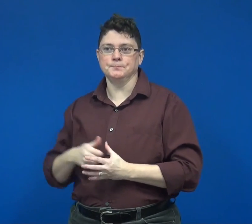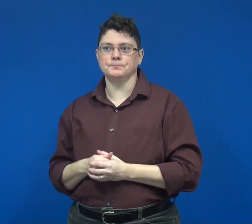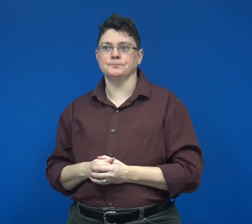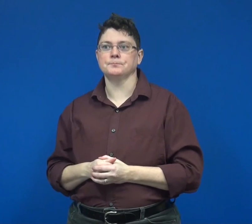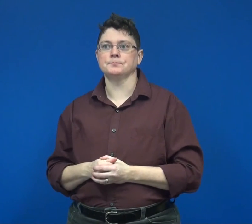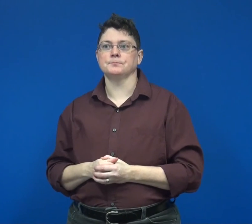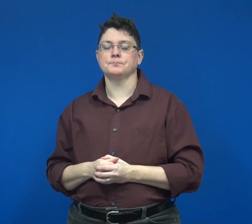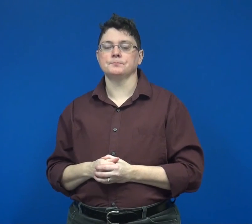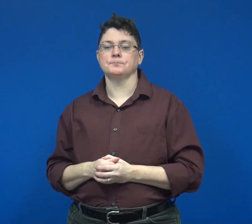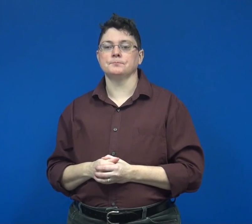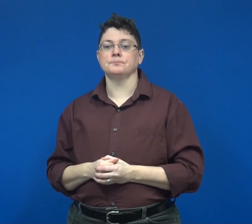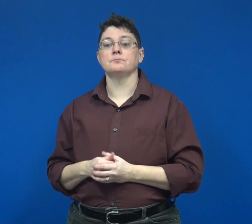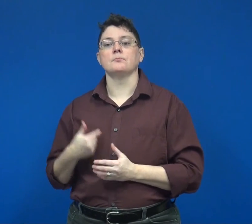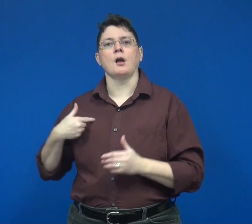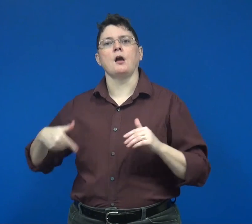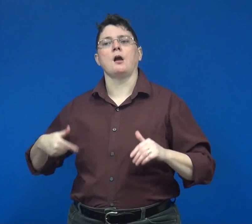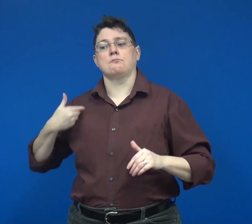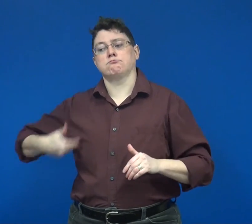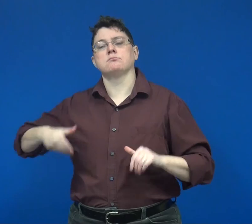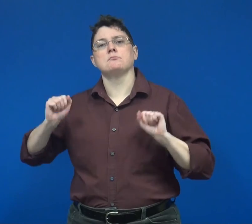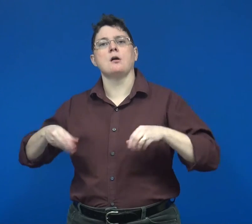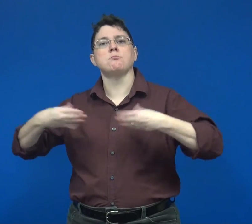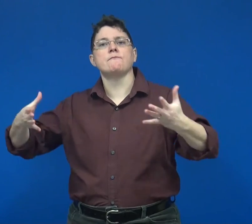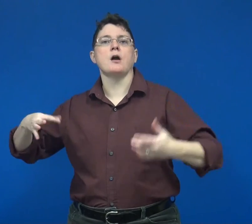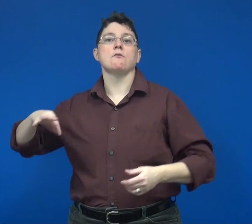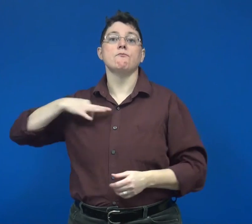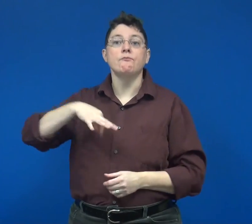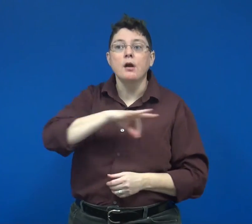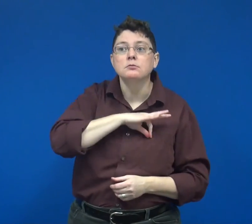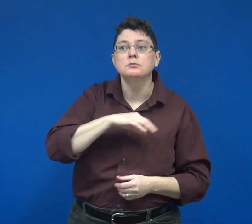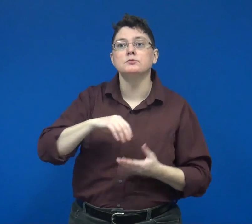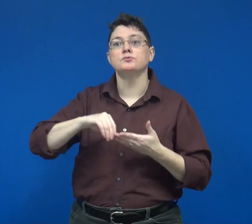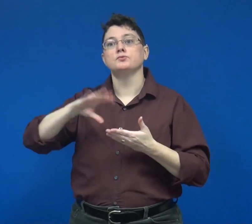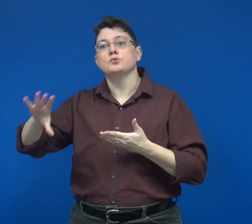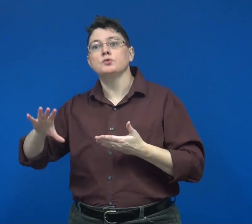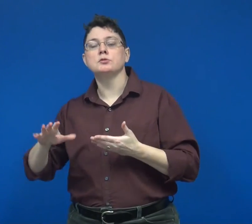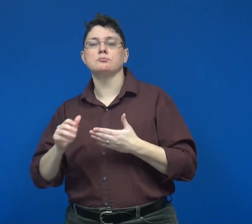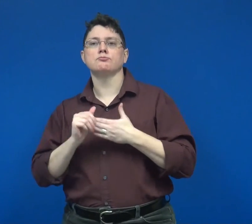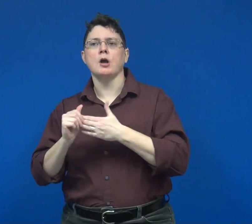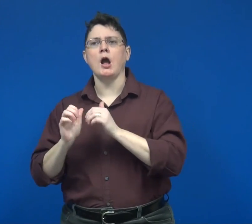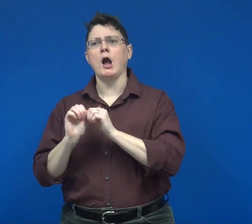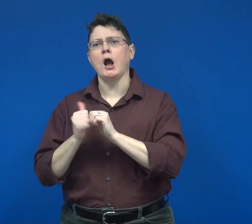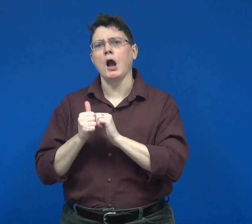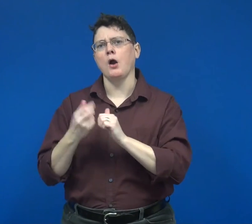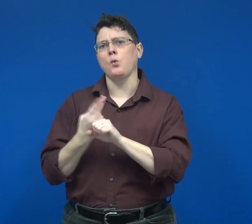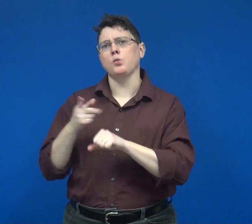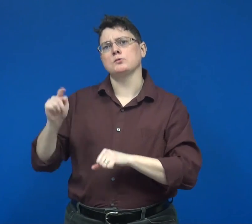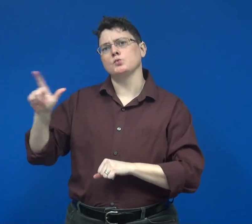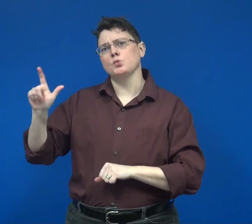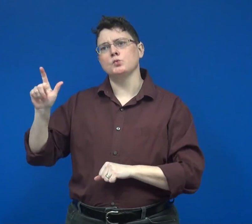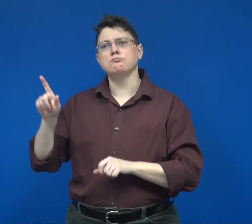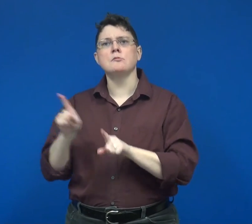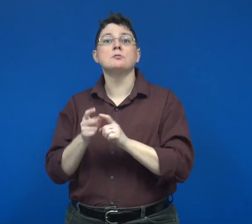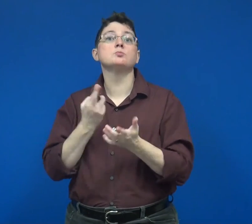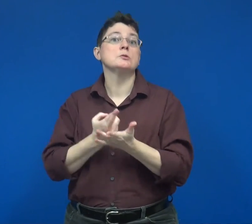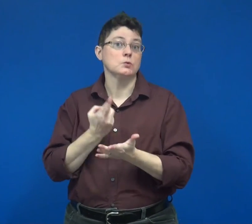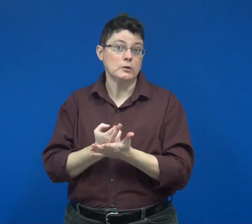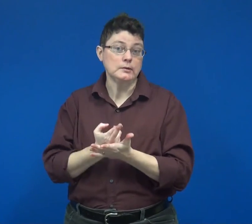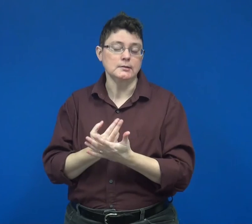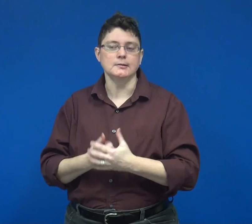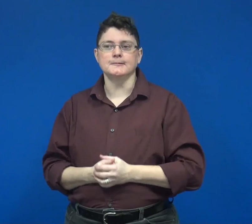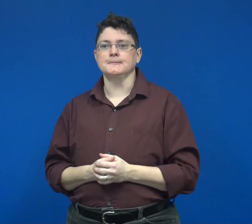I can provide faculty and students guidance on how to employ this tool as a resource.